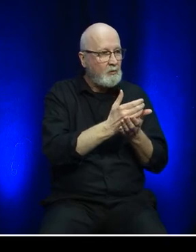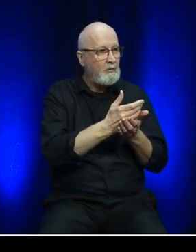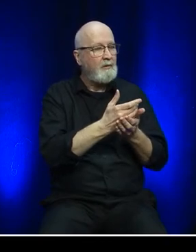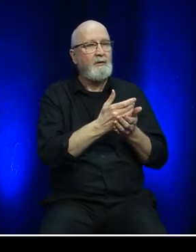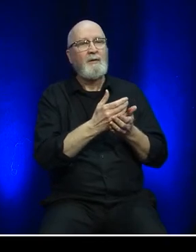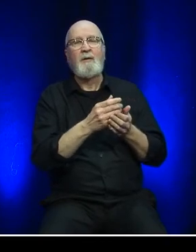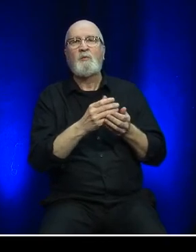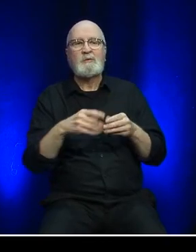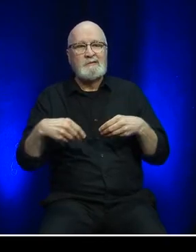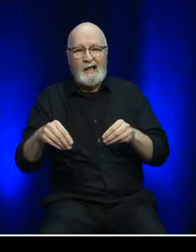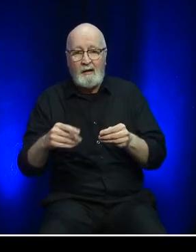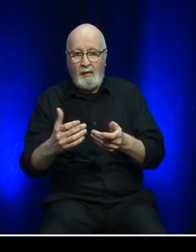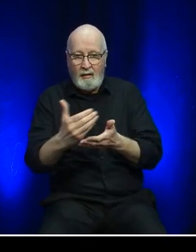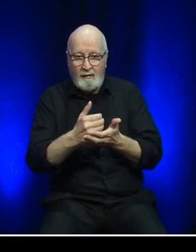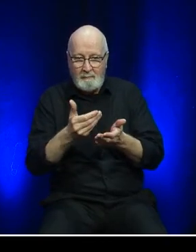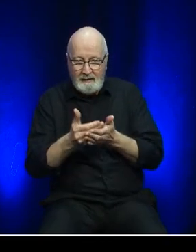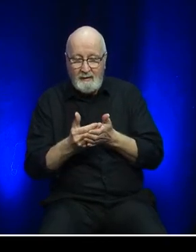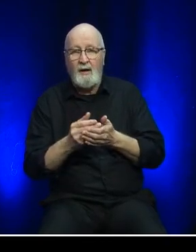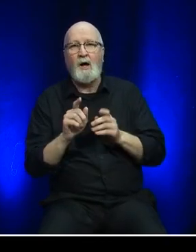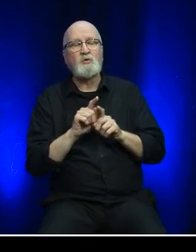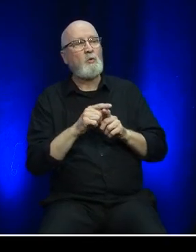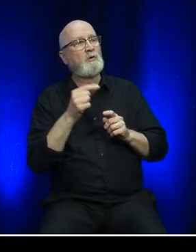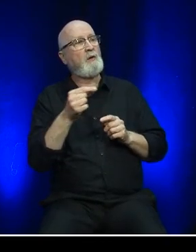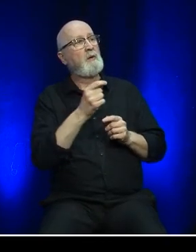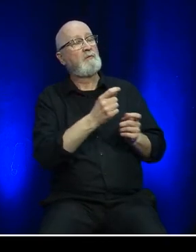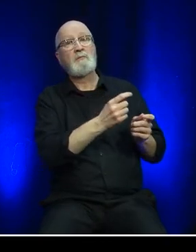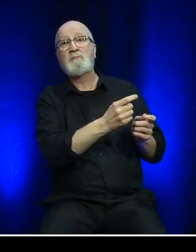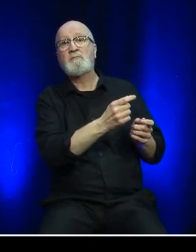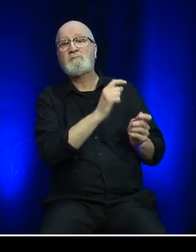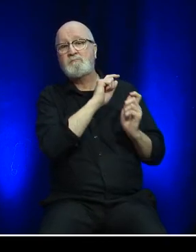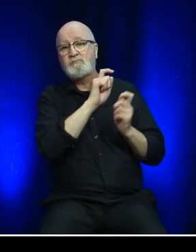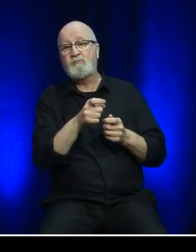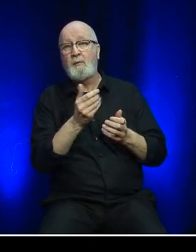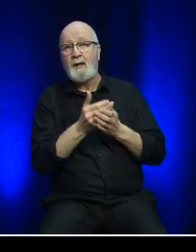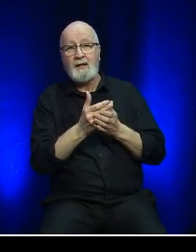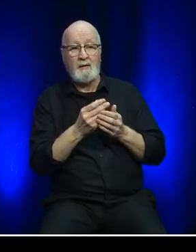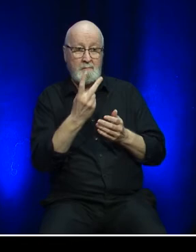through user pay and subsidy from the Government of Canada.